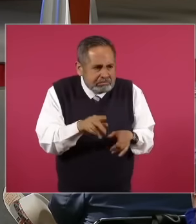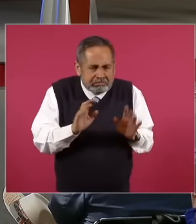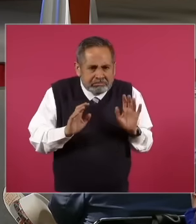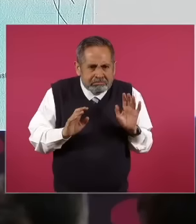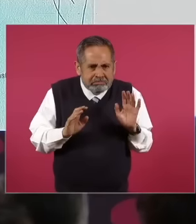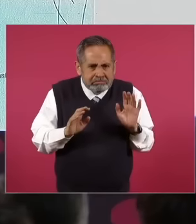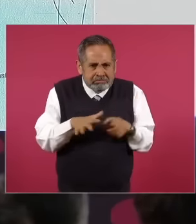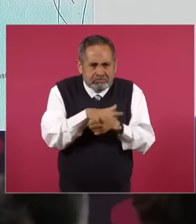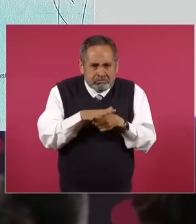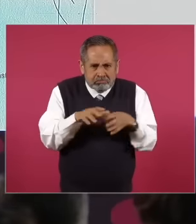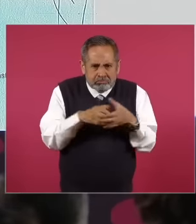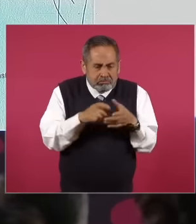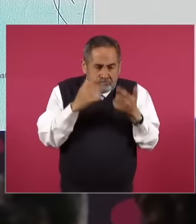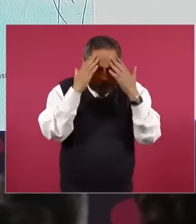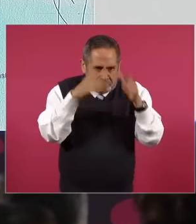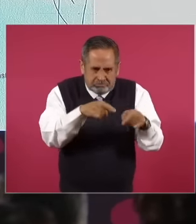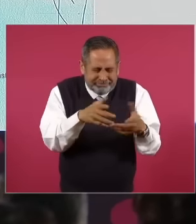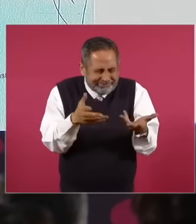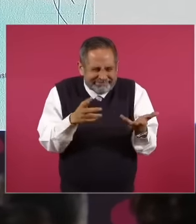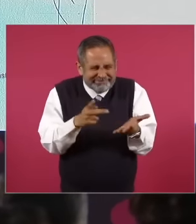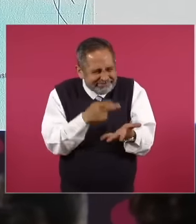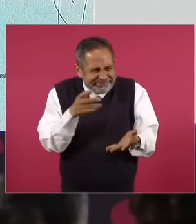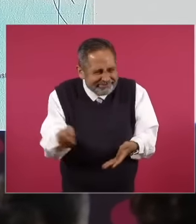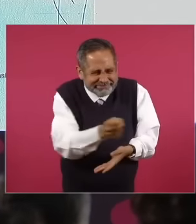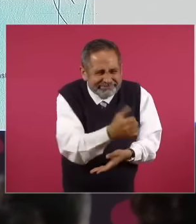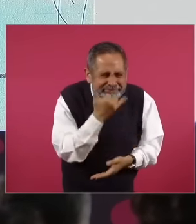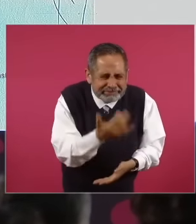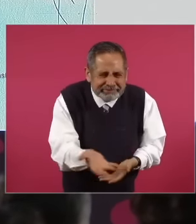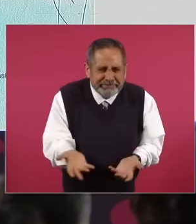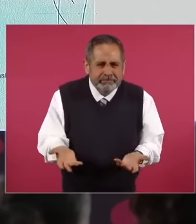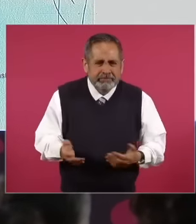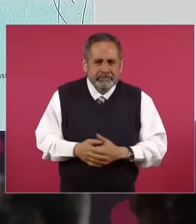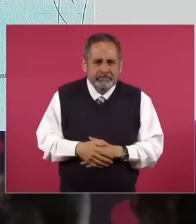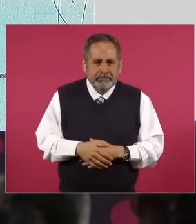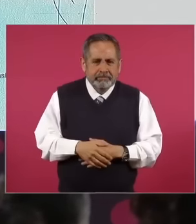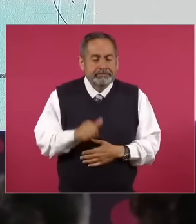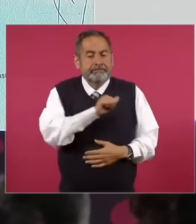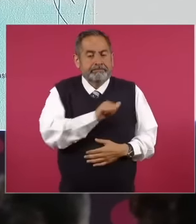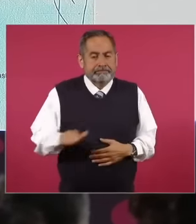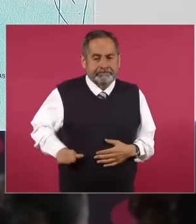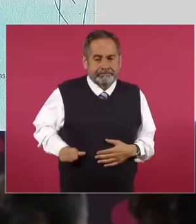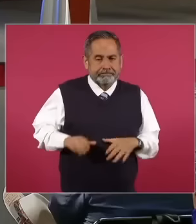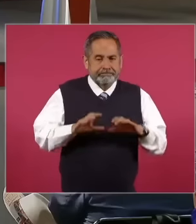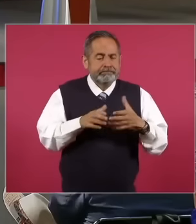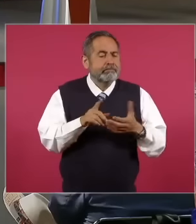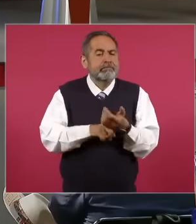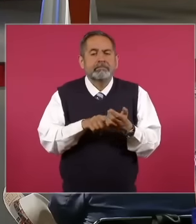local judicial power mayors